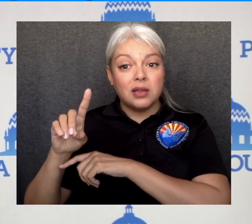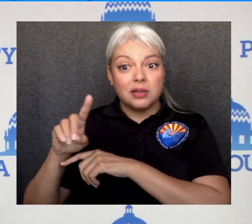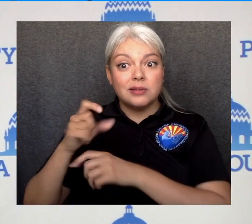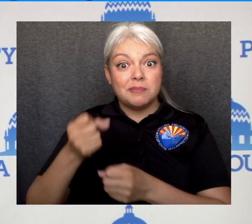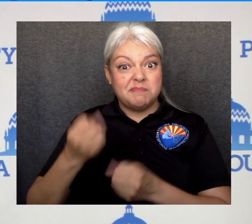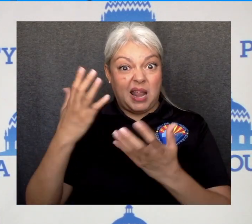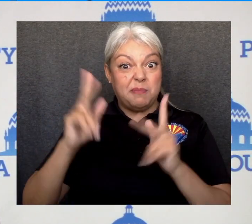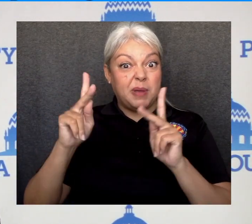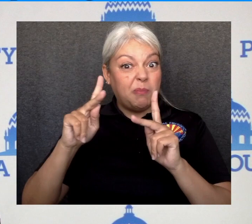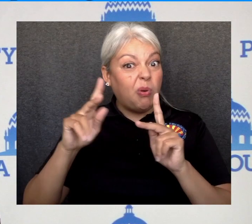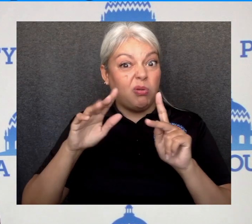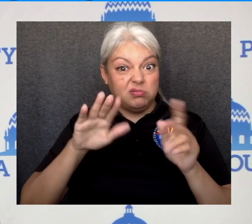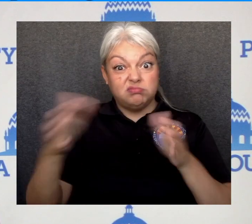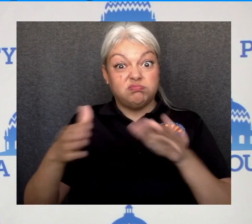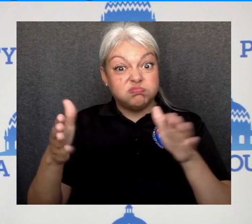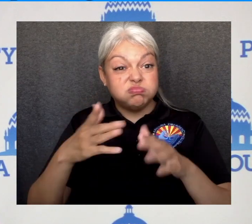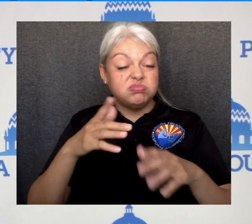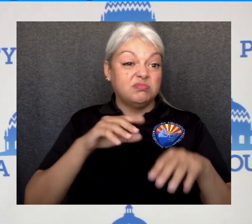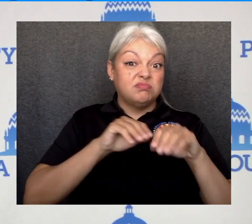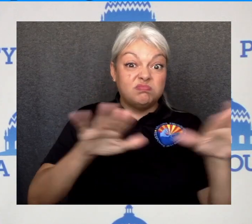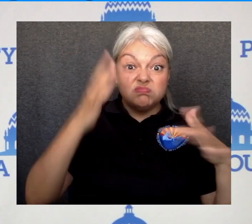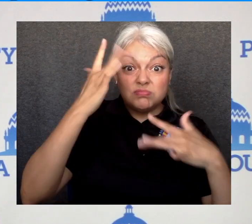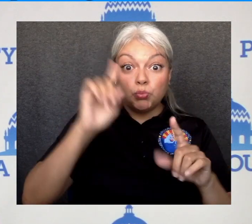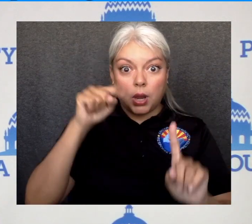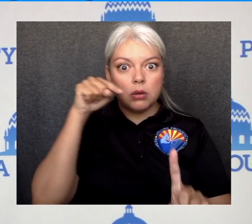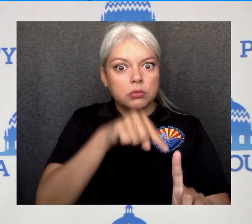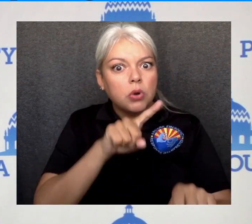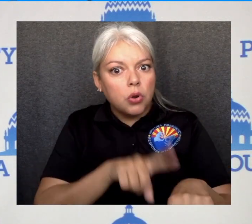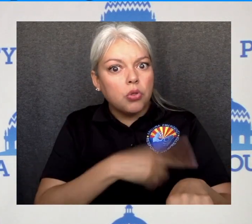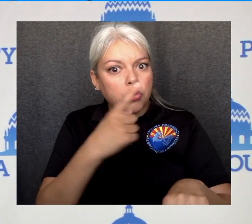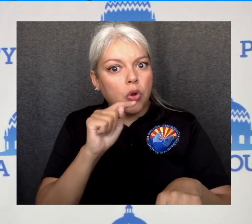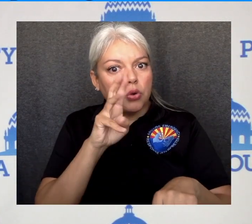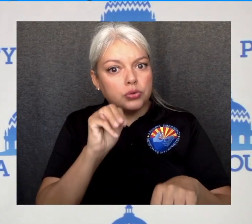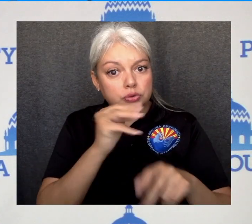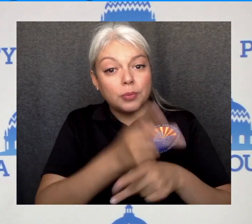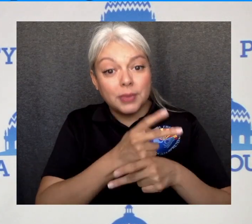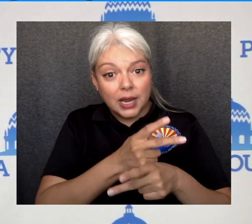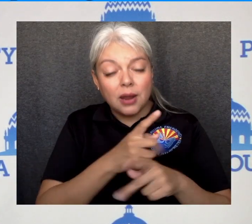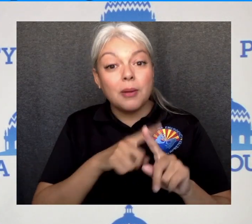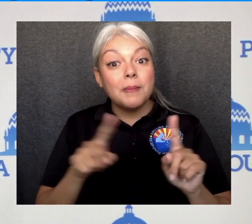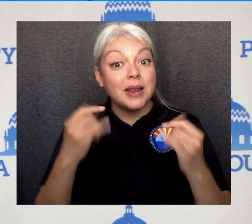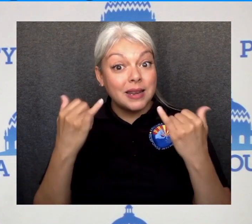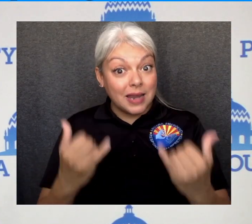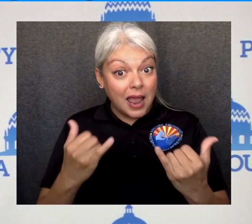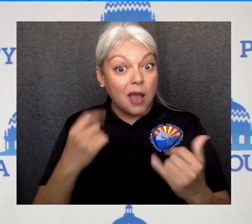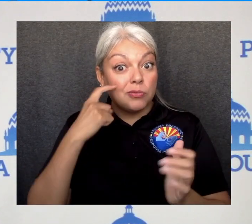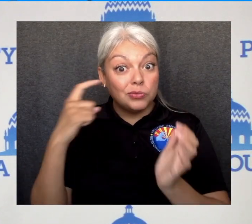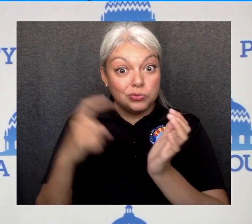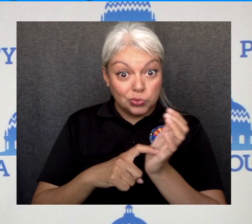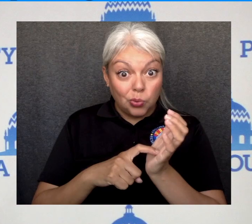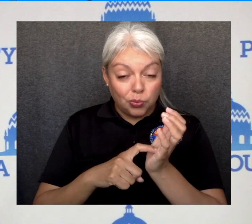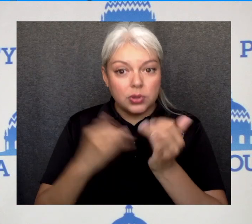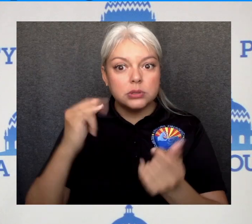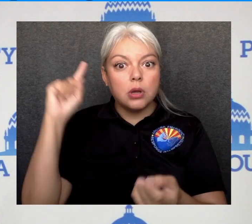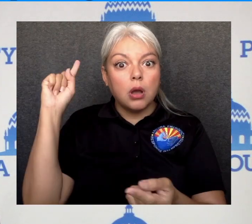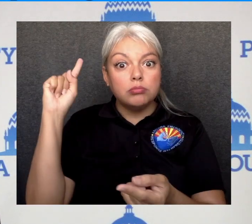Since then, however, we have been able to show a significant decrease in the incidence of COVID-19 and the impact on the death rate.